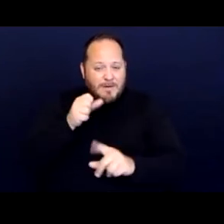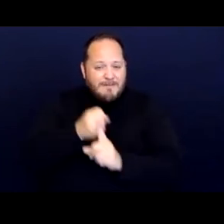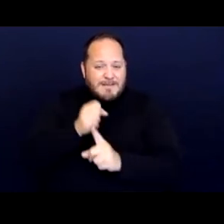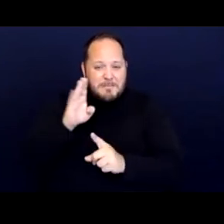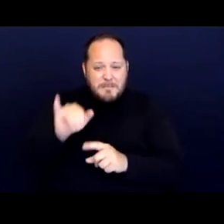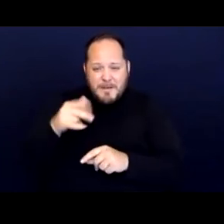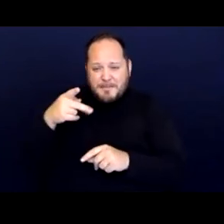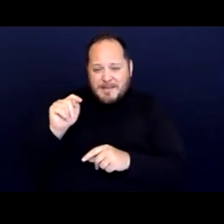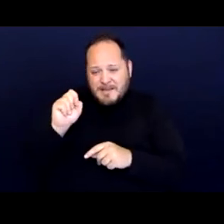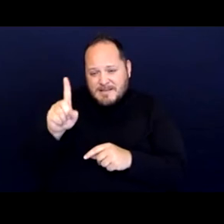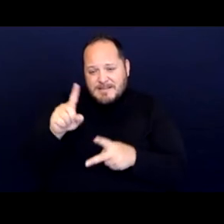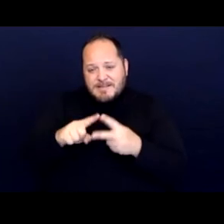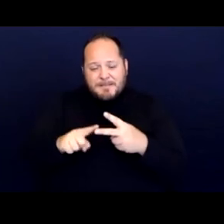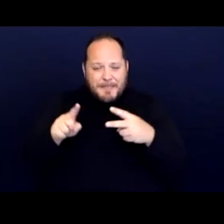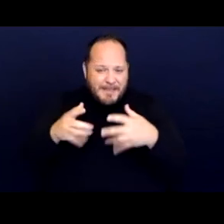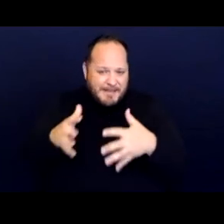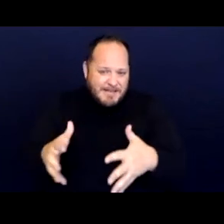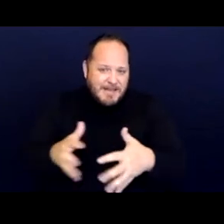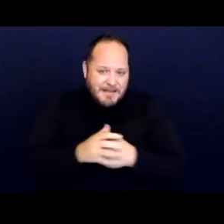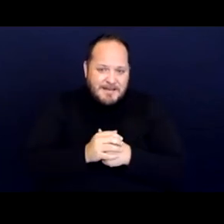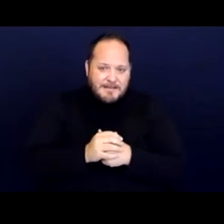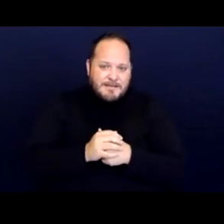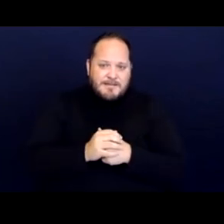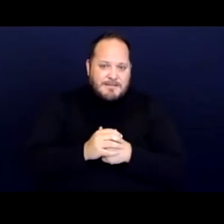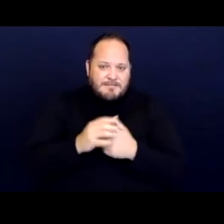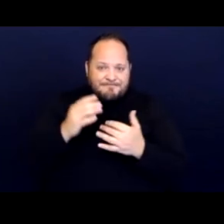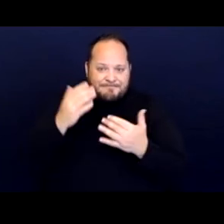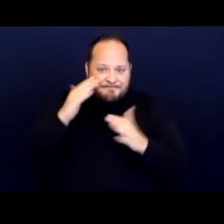or anxiety to not know when they might be kicked out